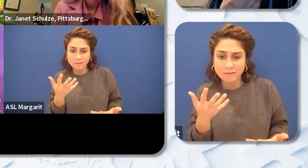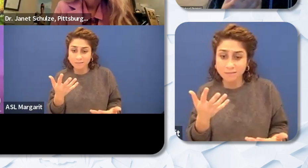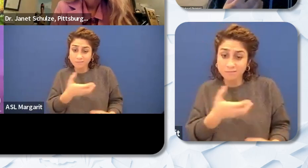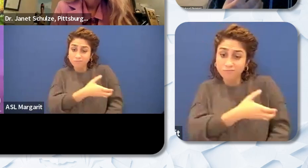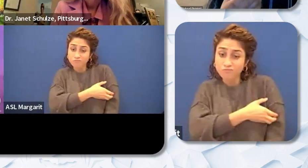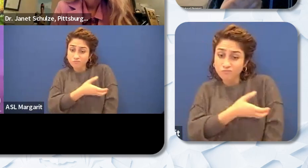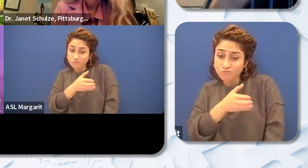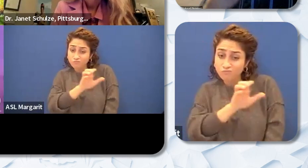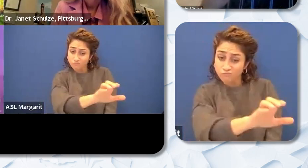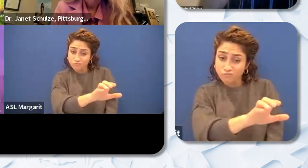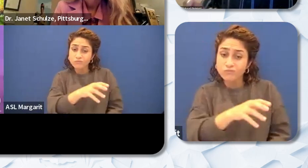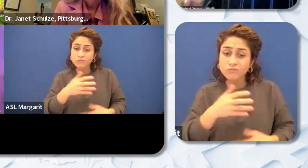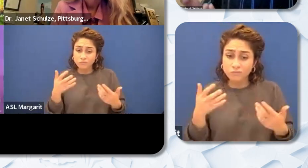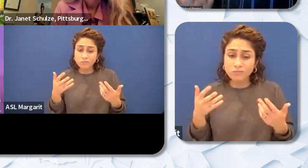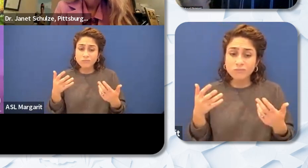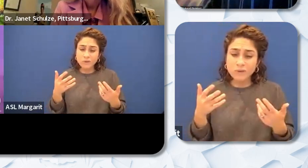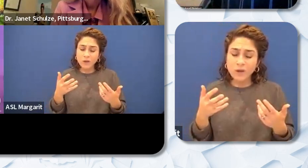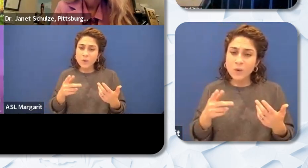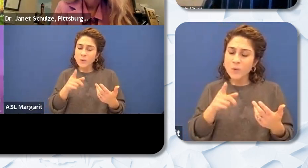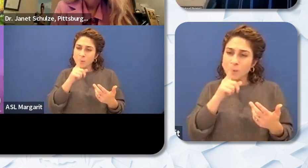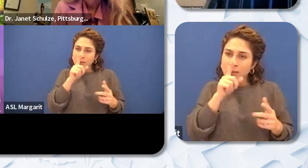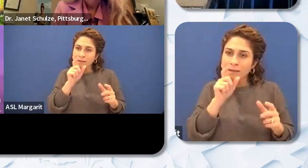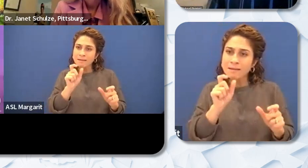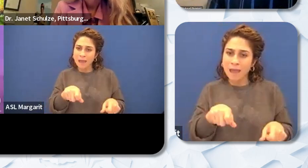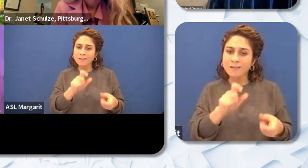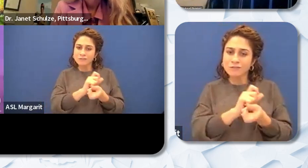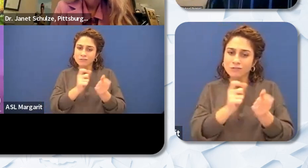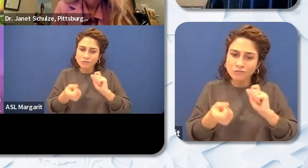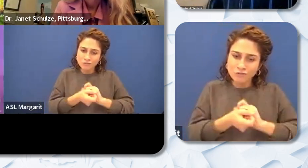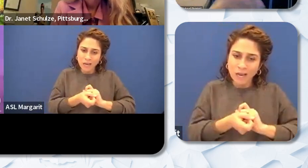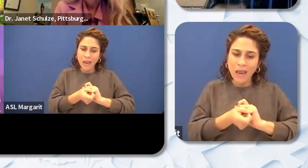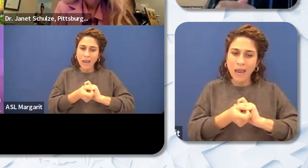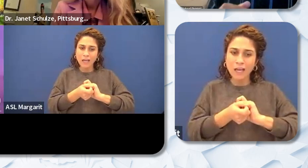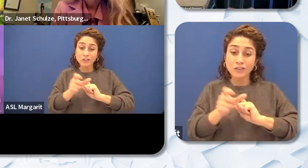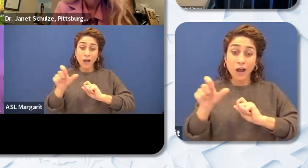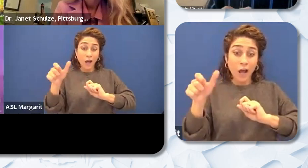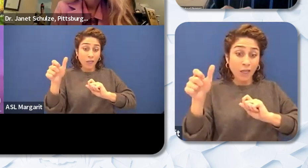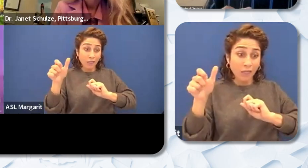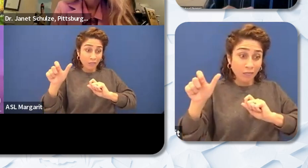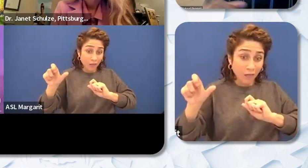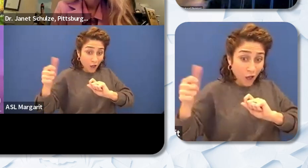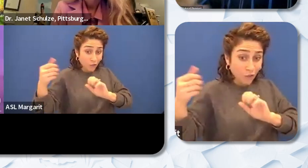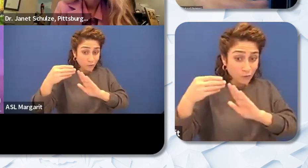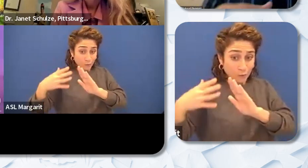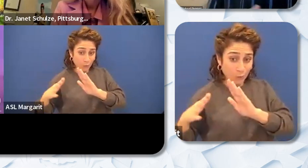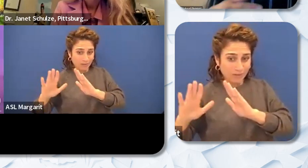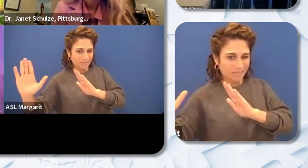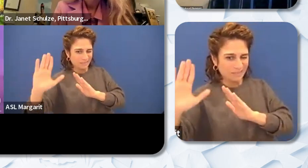really can sway the opinions of their peers and I feel like that should also be applied with staff